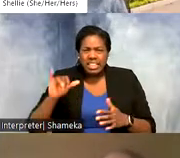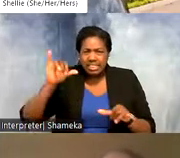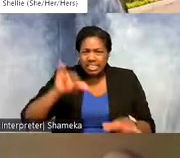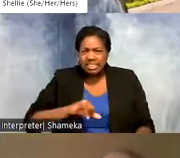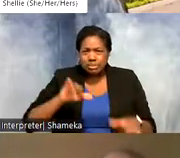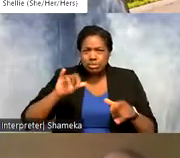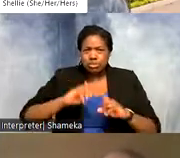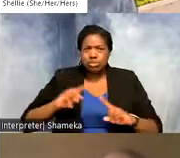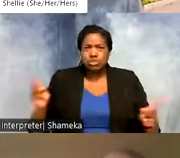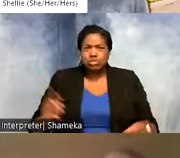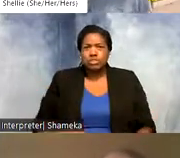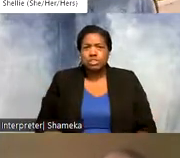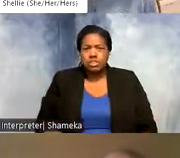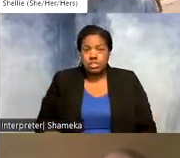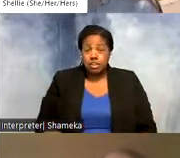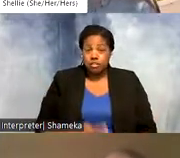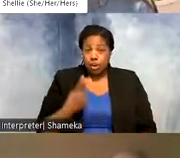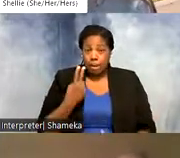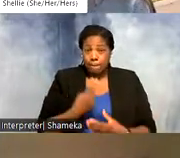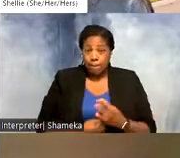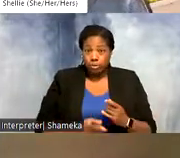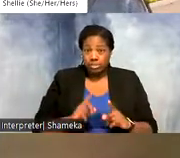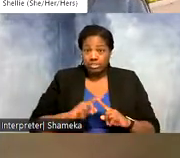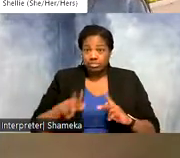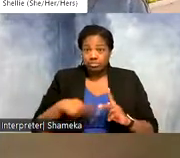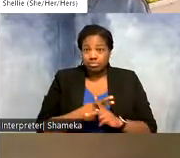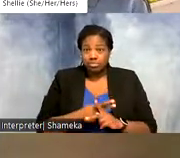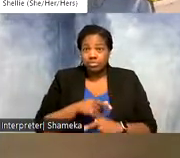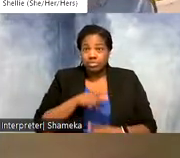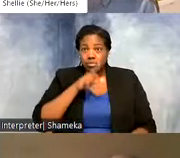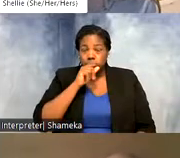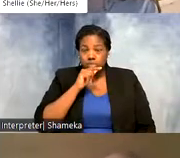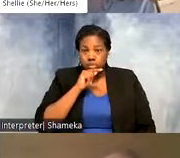differences between the two species? And here we are actually looking at the black-bellied plover